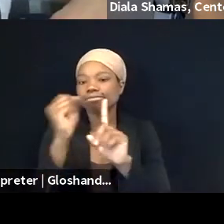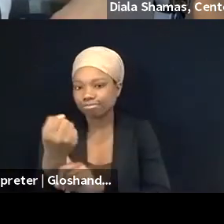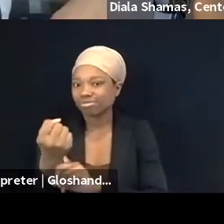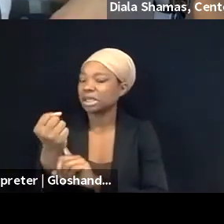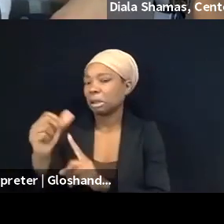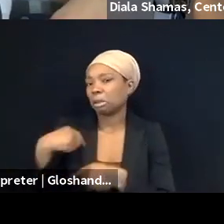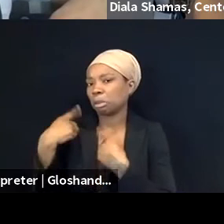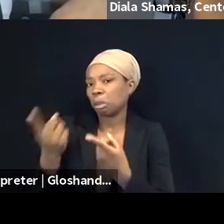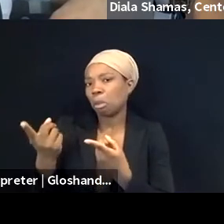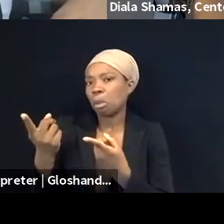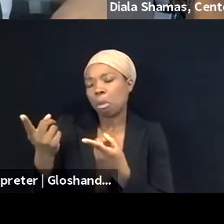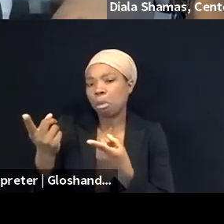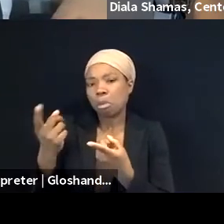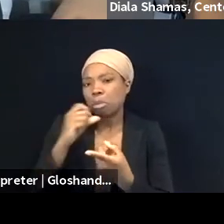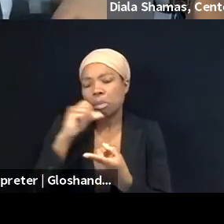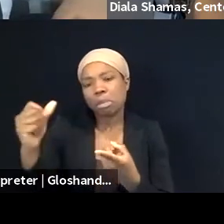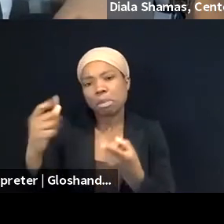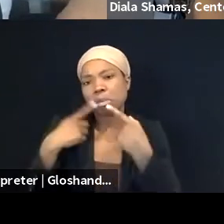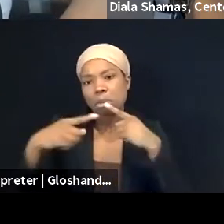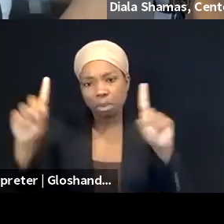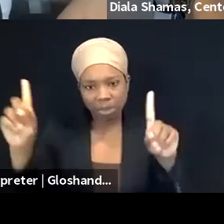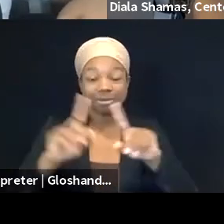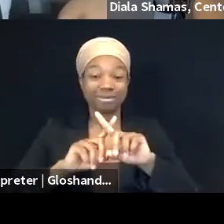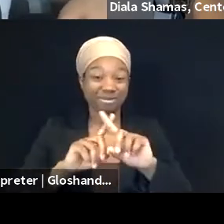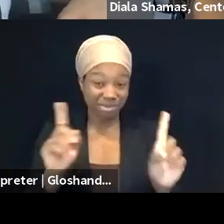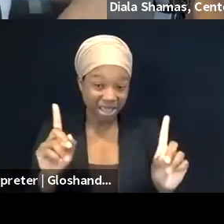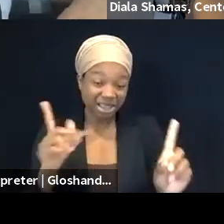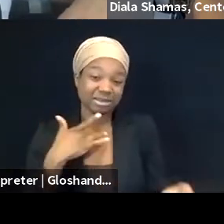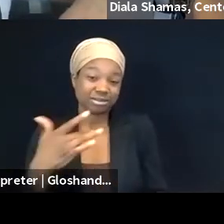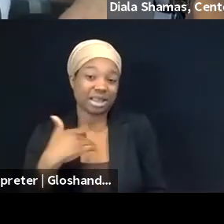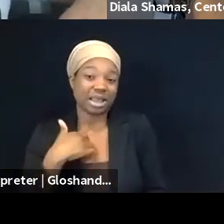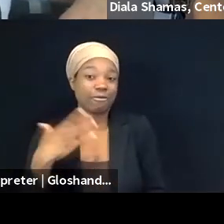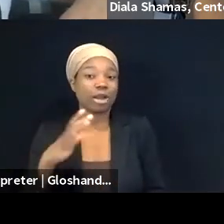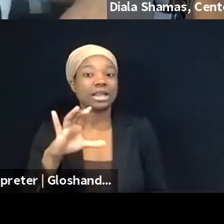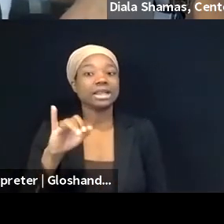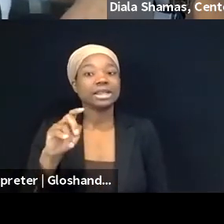the complaint process, one that is bringing civil rights complaints to stop Palestinian rights, his name is Kenneth Marcus.